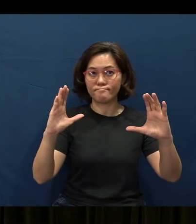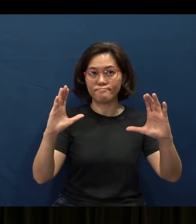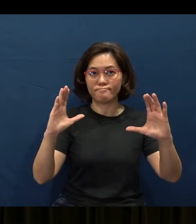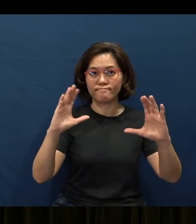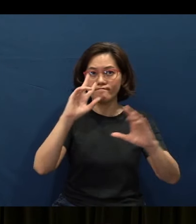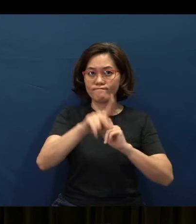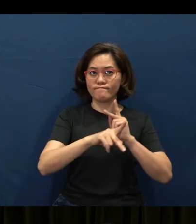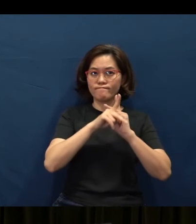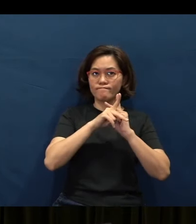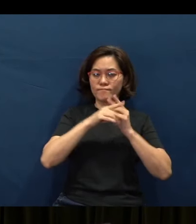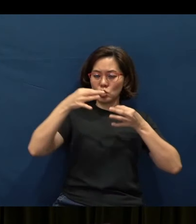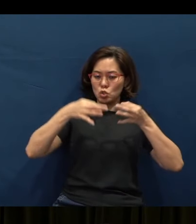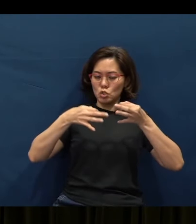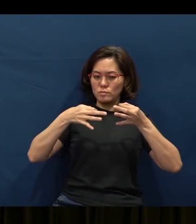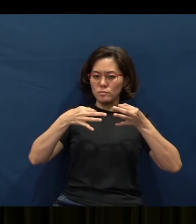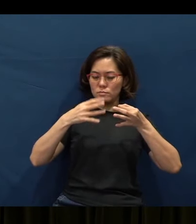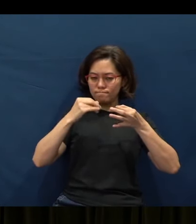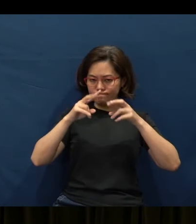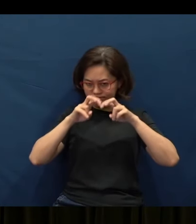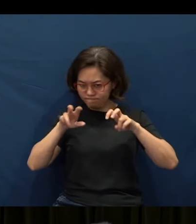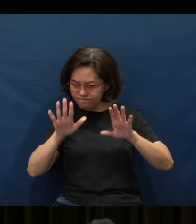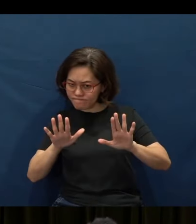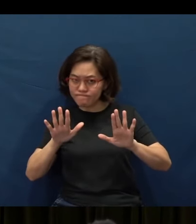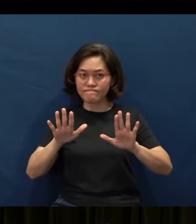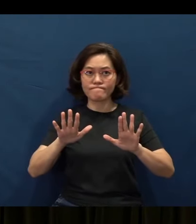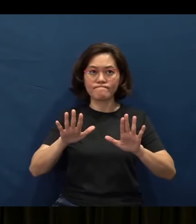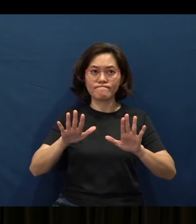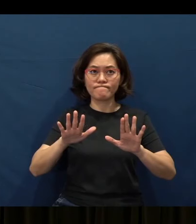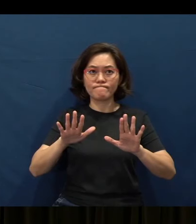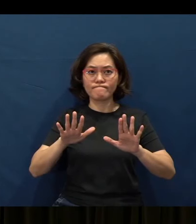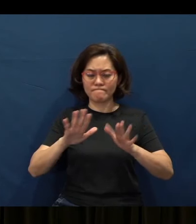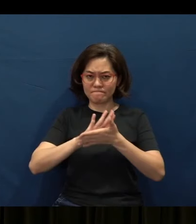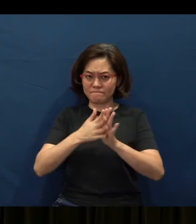preserve sound judgment and discretion; they will be life for you,